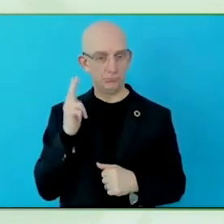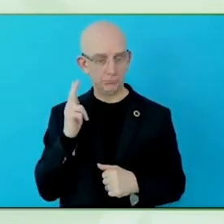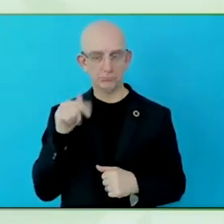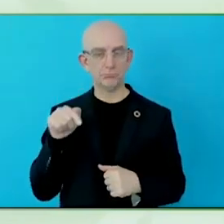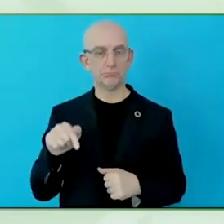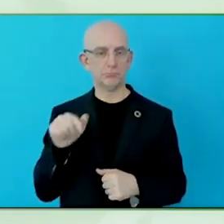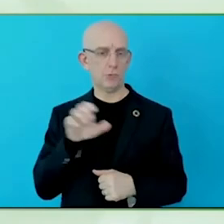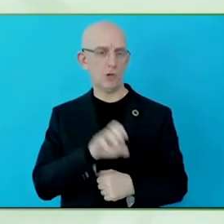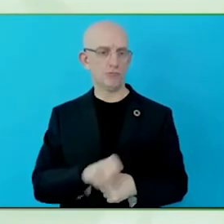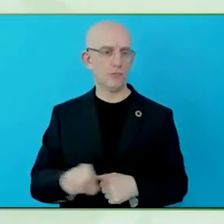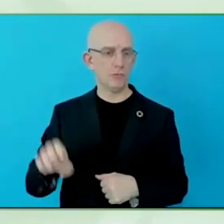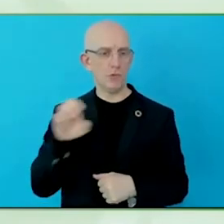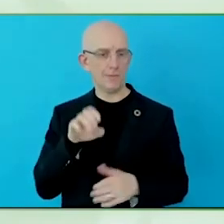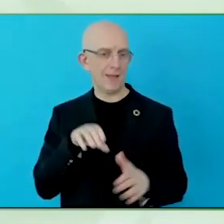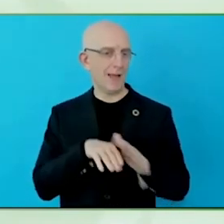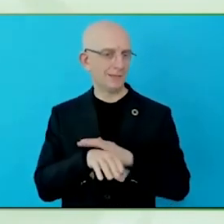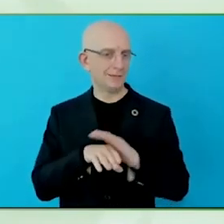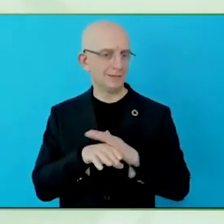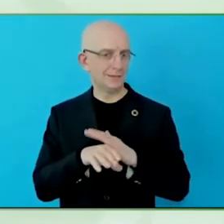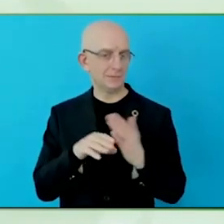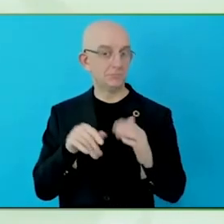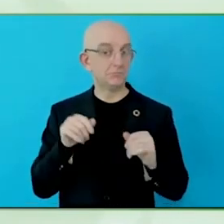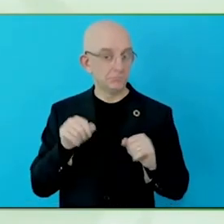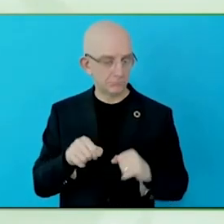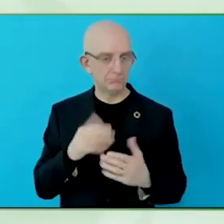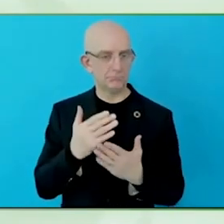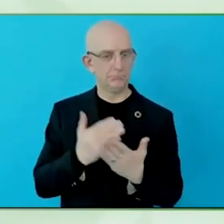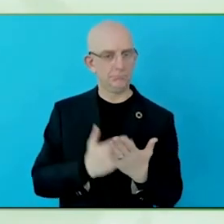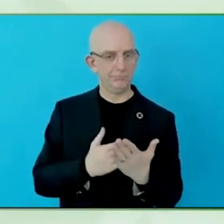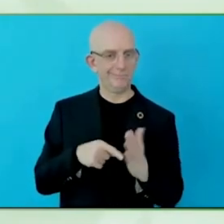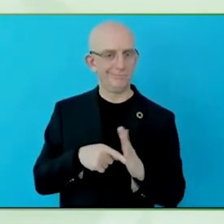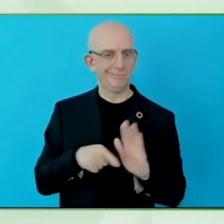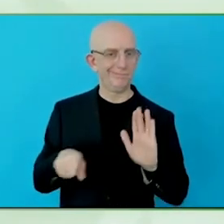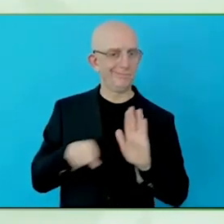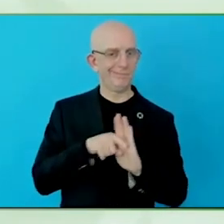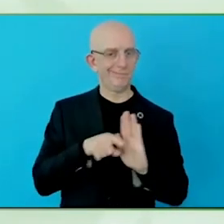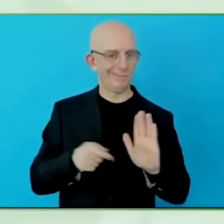Now, I am currently working to see if we can work with an assessment